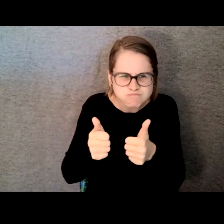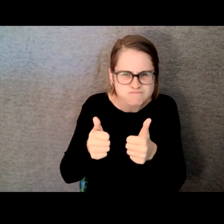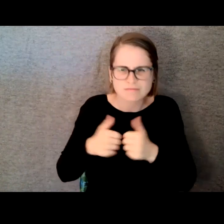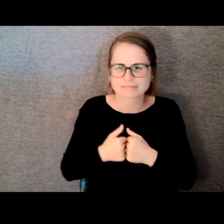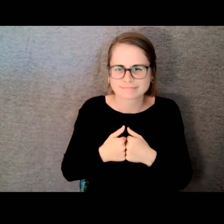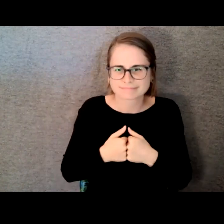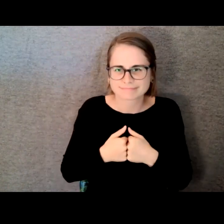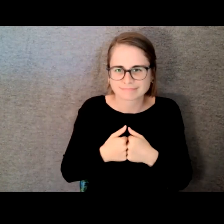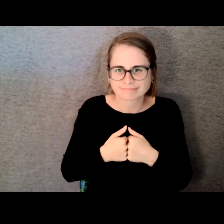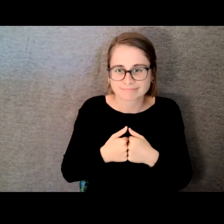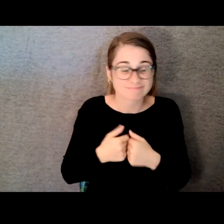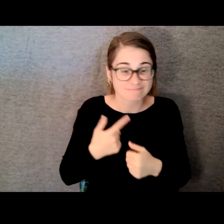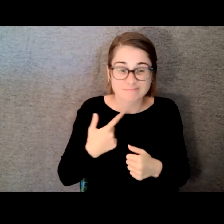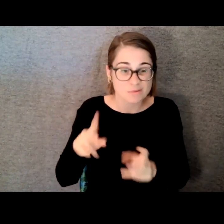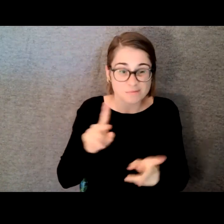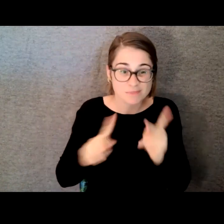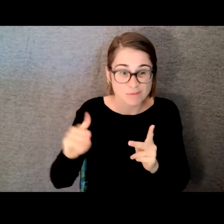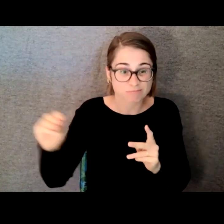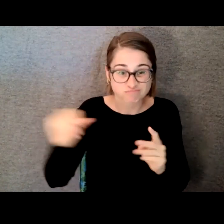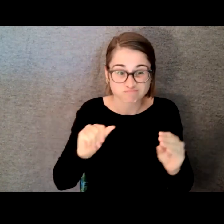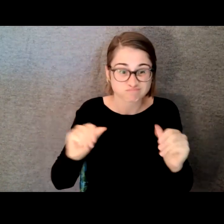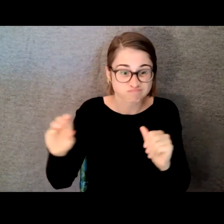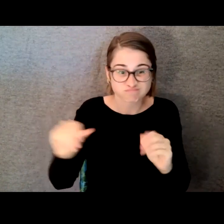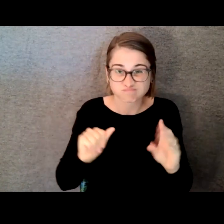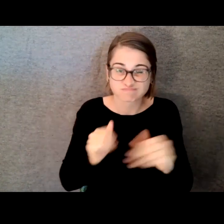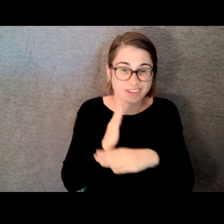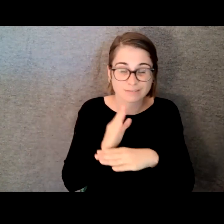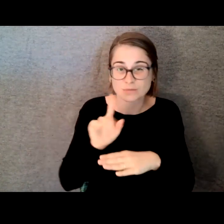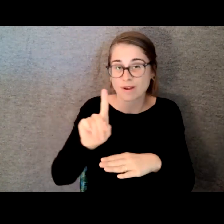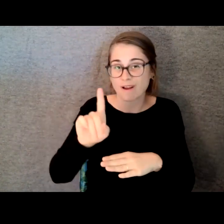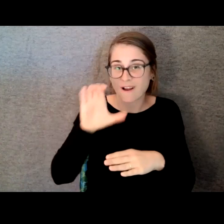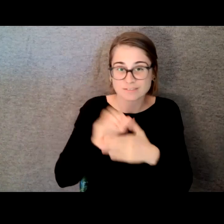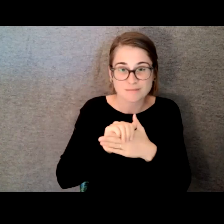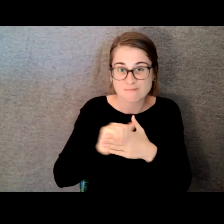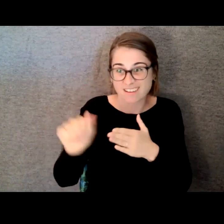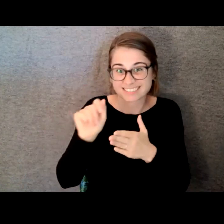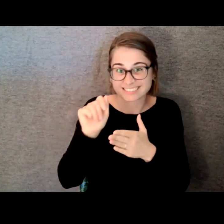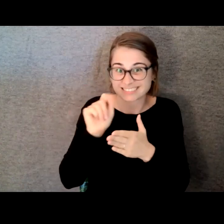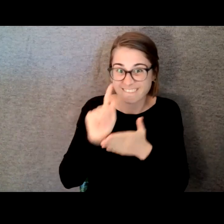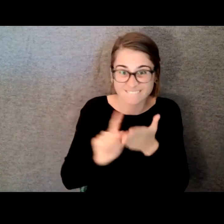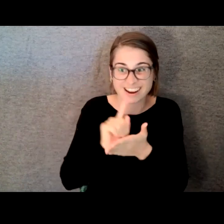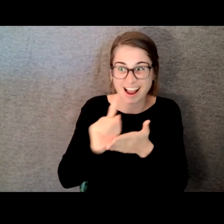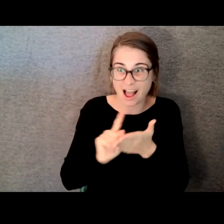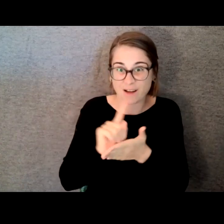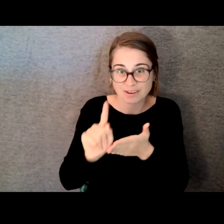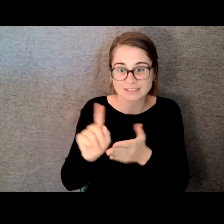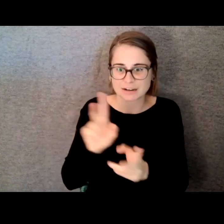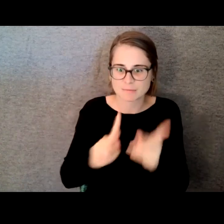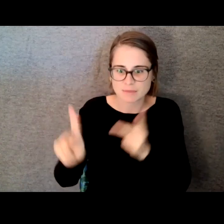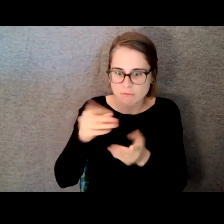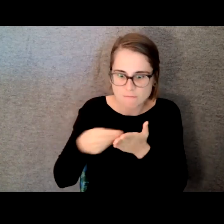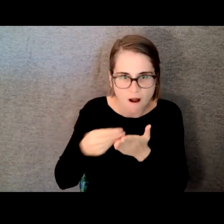hour playing out there. And we sold thousands of CDs. It turned out to just be a phenomenal